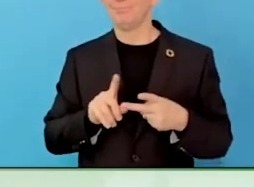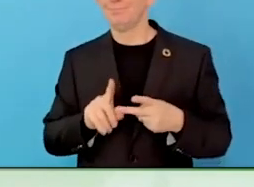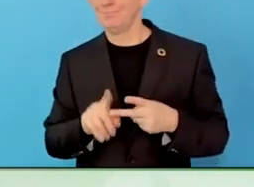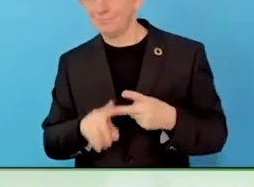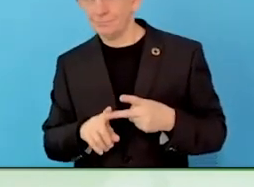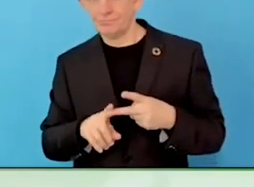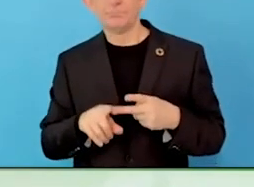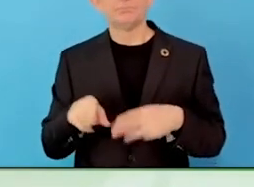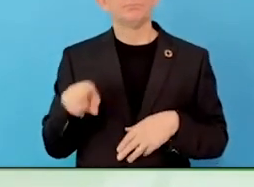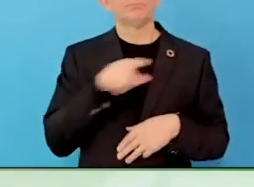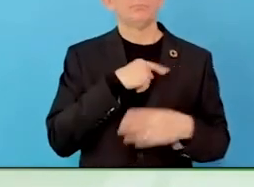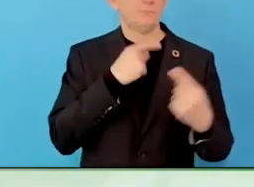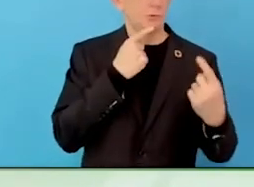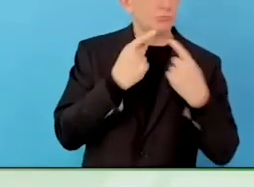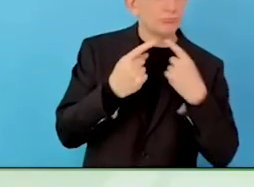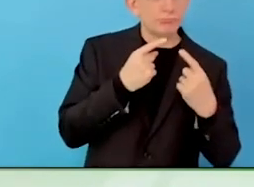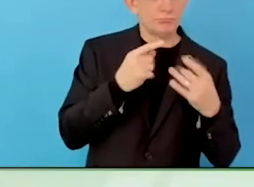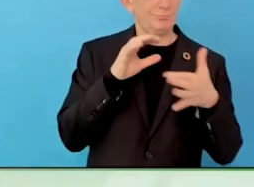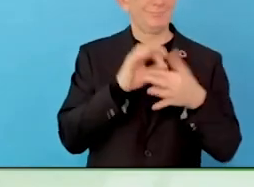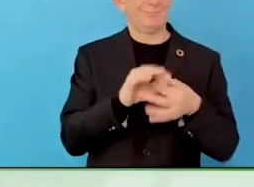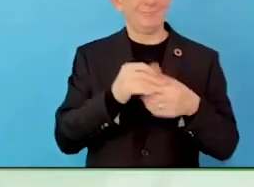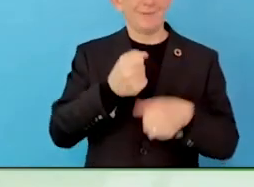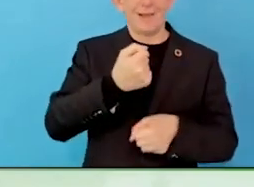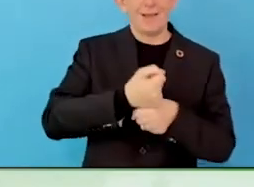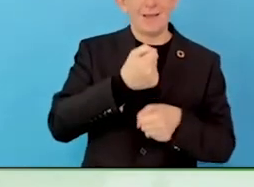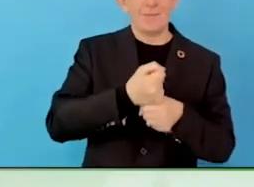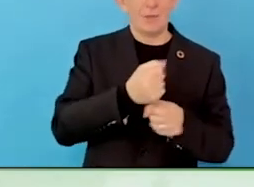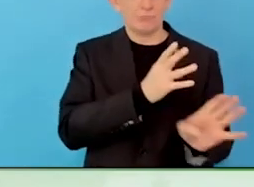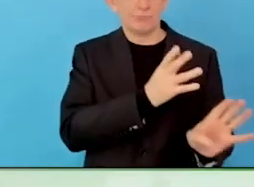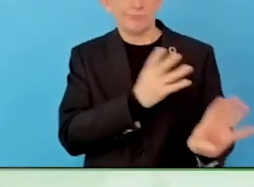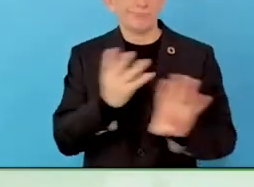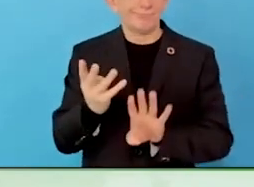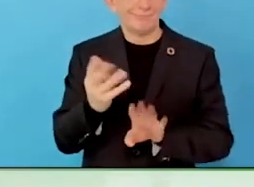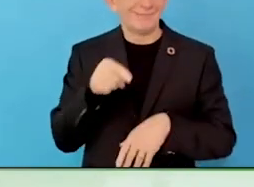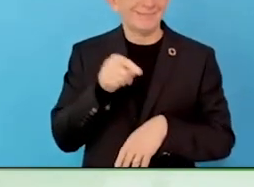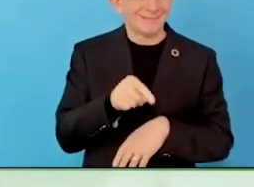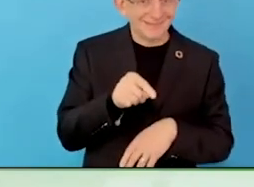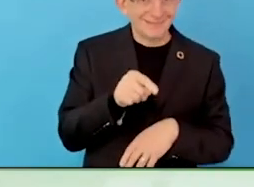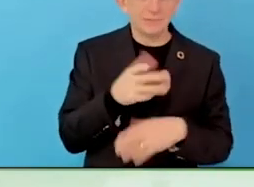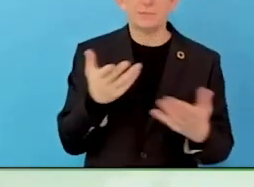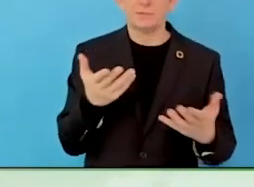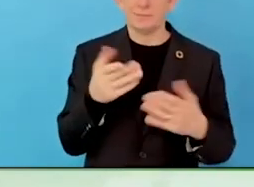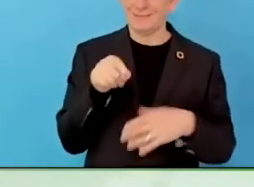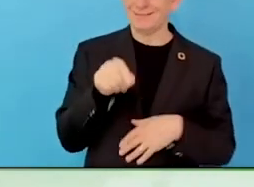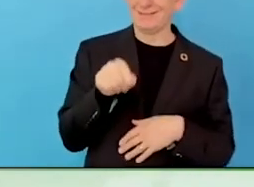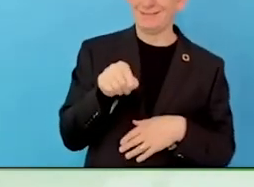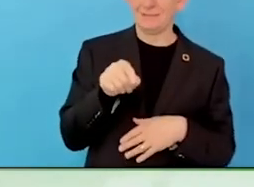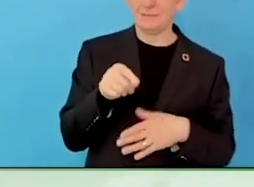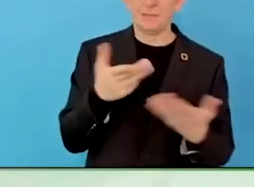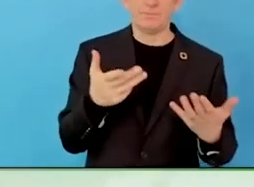world, in Latin America, there is a lack of tech guys, a lack of specialists for many things.